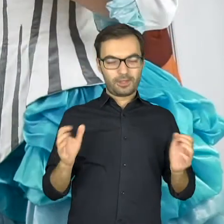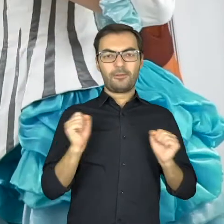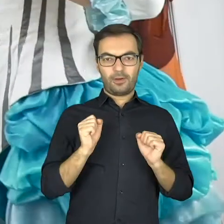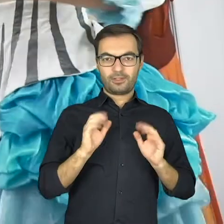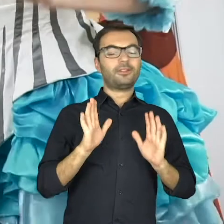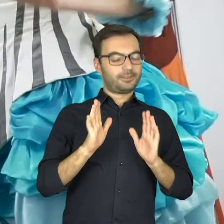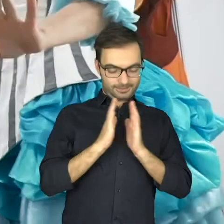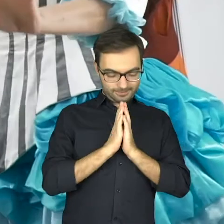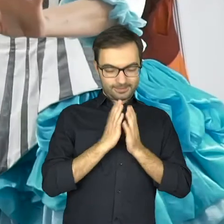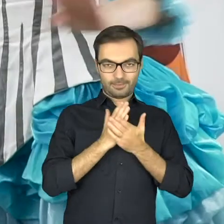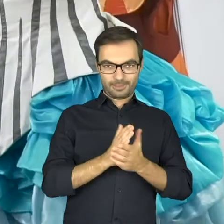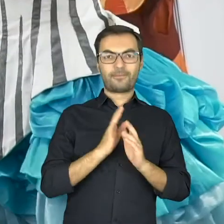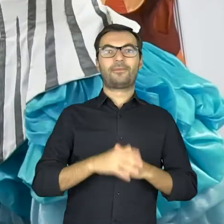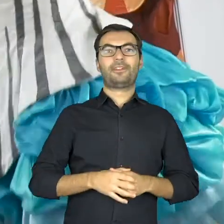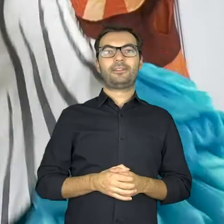I’m afraid, okay, once again…